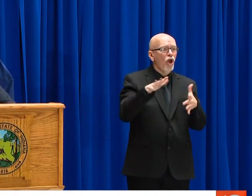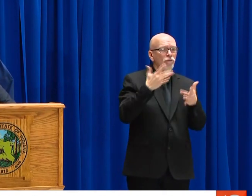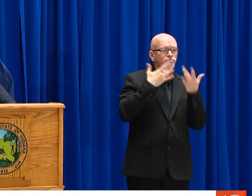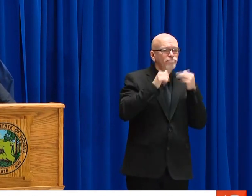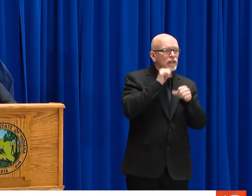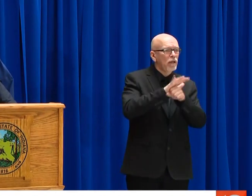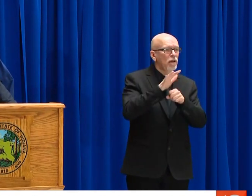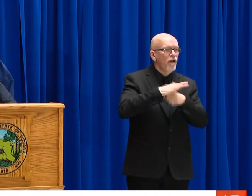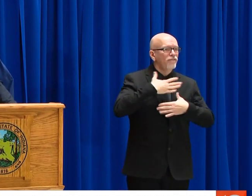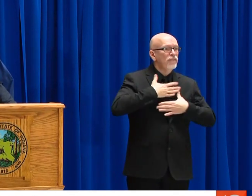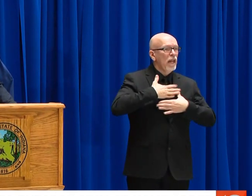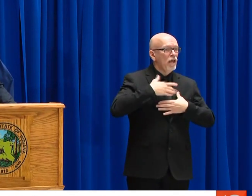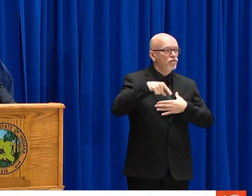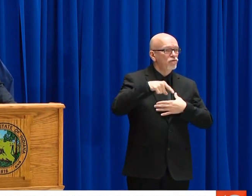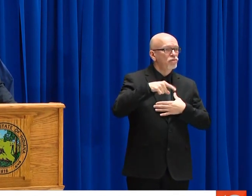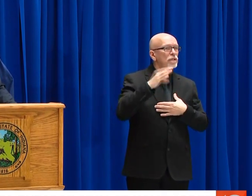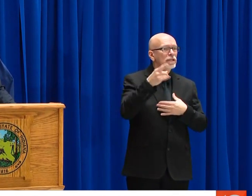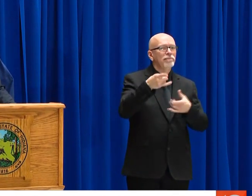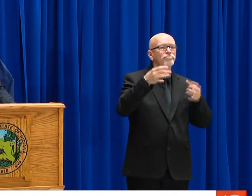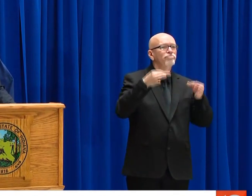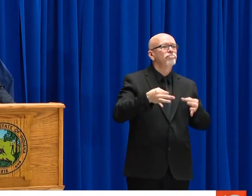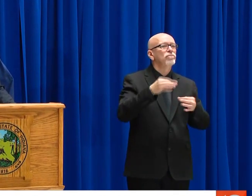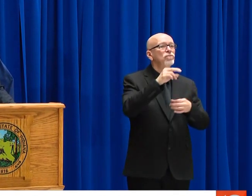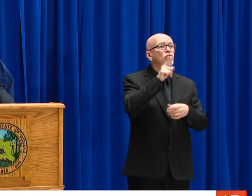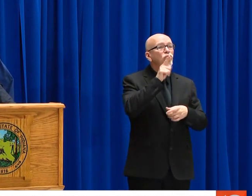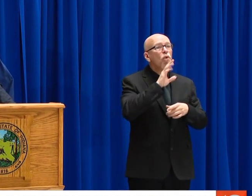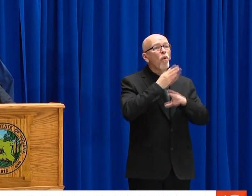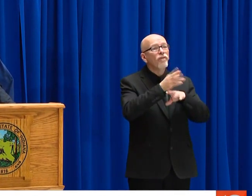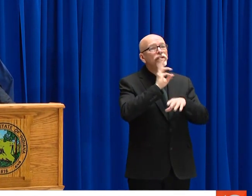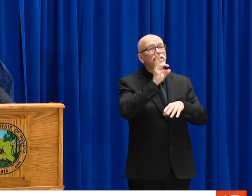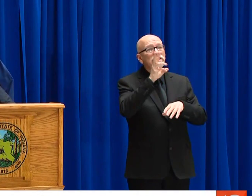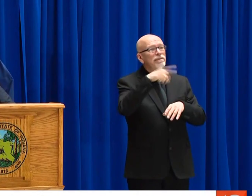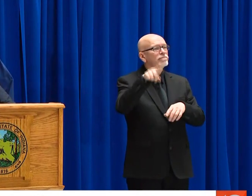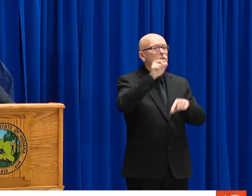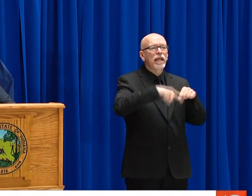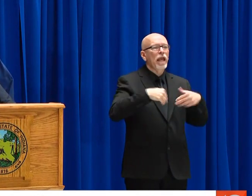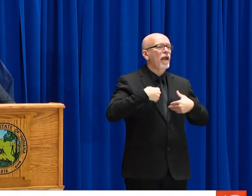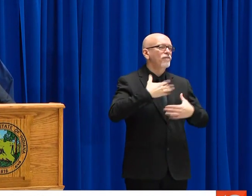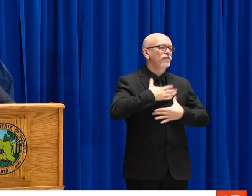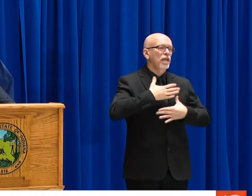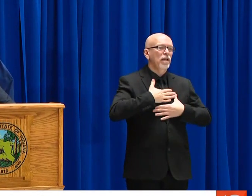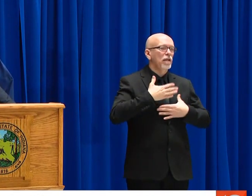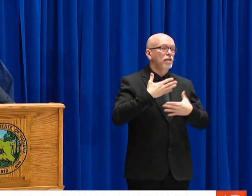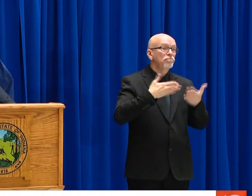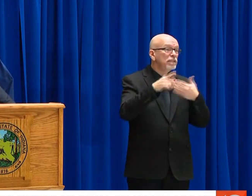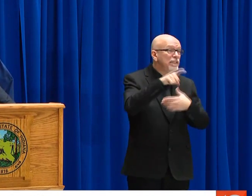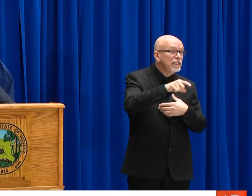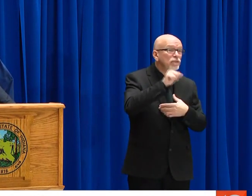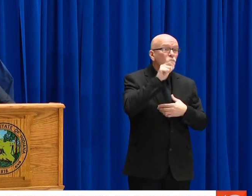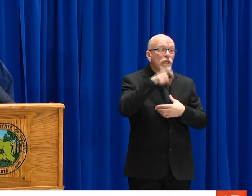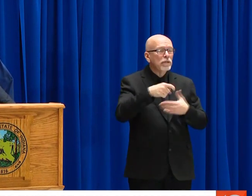THERE'S A FACEBOOK POST SCARING THE CENTRAL INDIANA HOSPITALS ARE ALREADY SHORT OF VENTILATORS AND HAVE